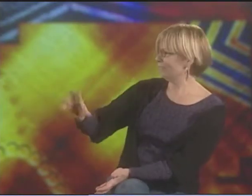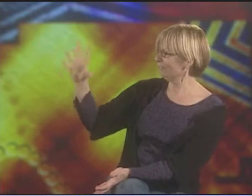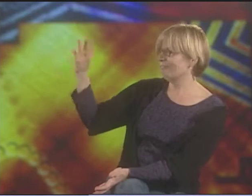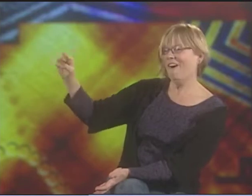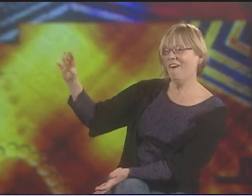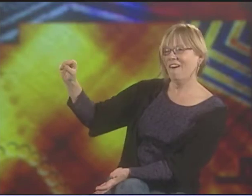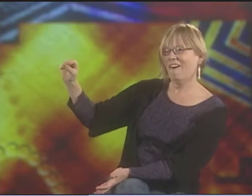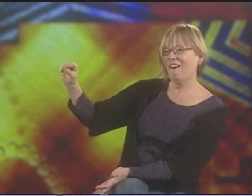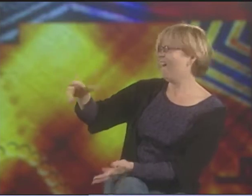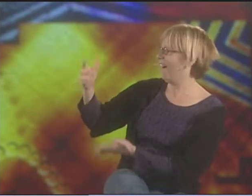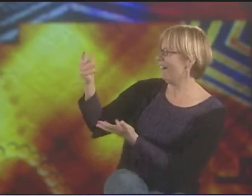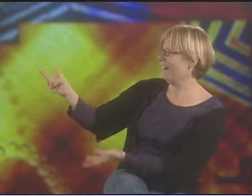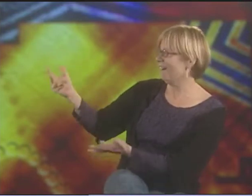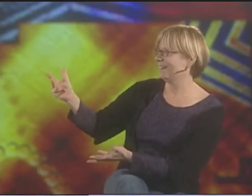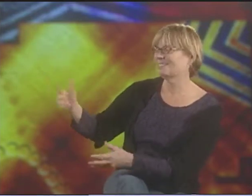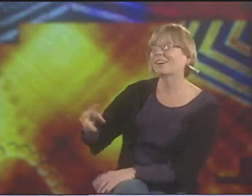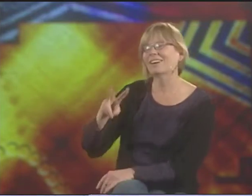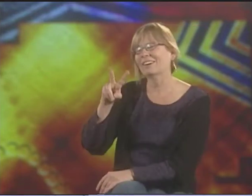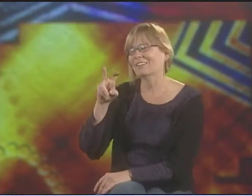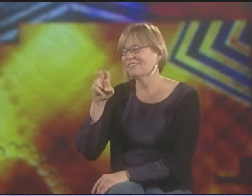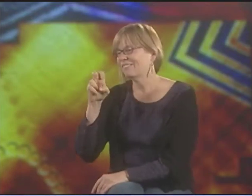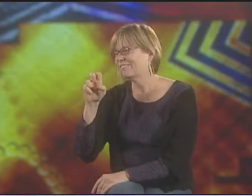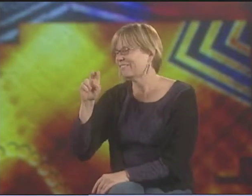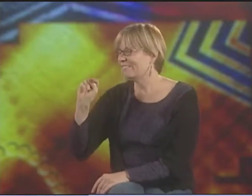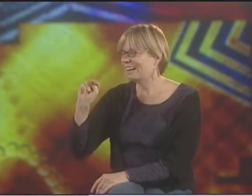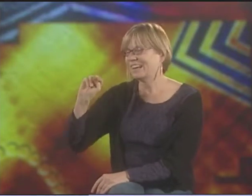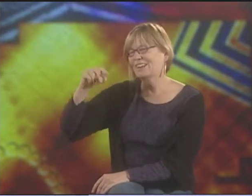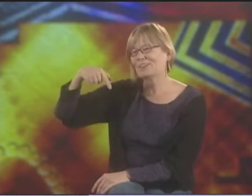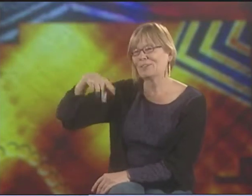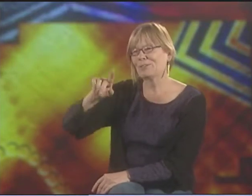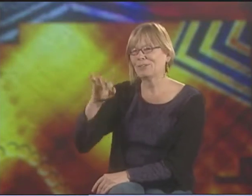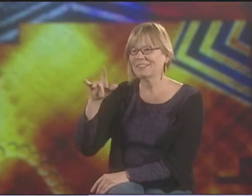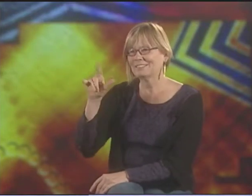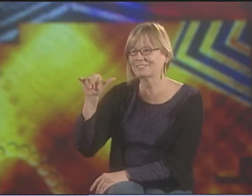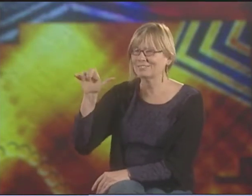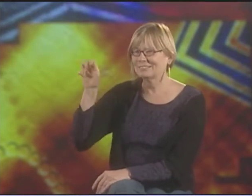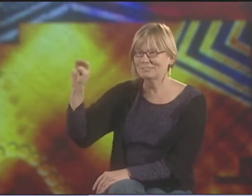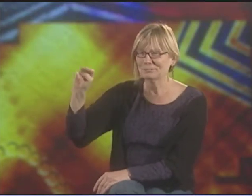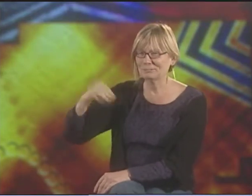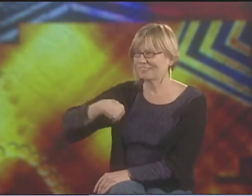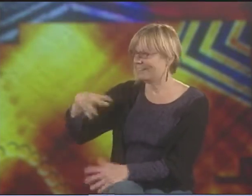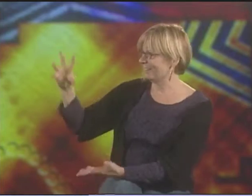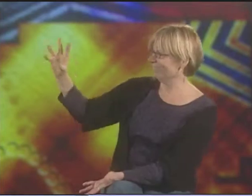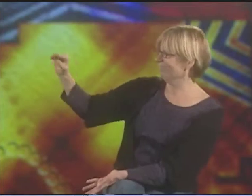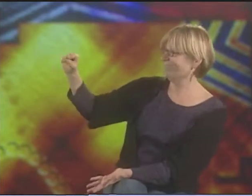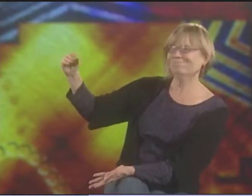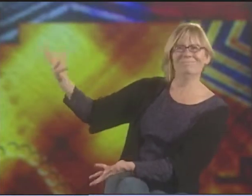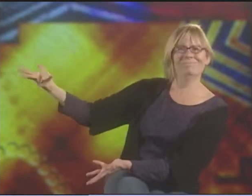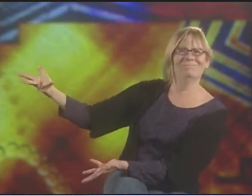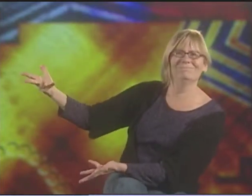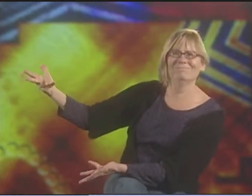THERE HE IS TALKING. SO PROUD." IT'S LIKE A VENTRILOQUIST DUMMY.